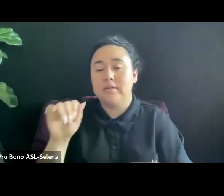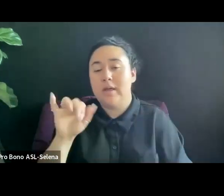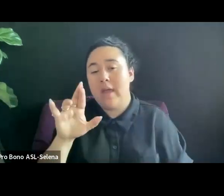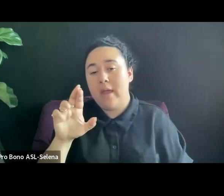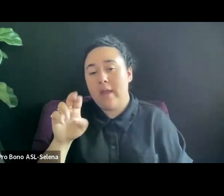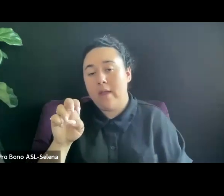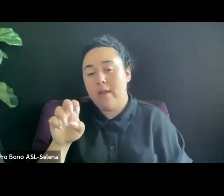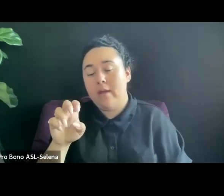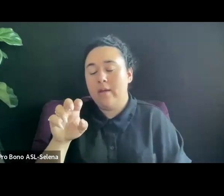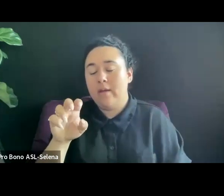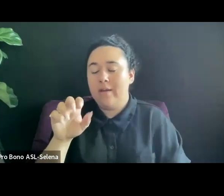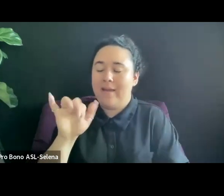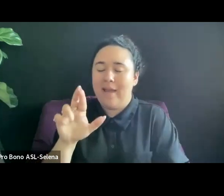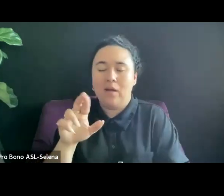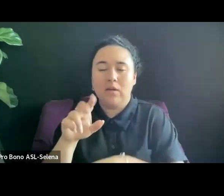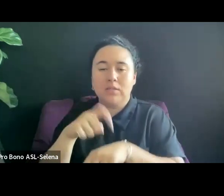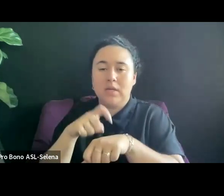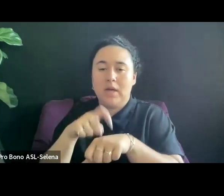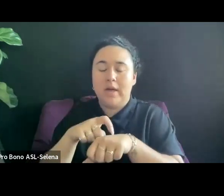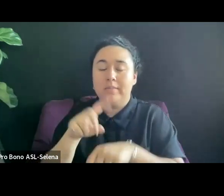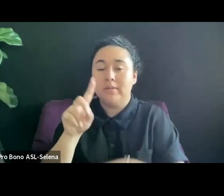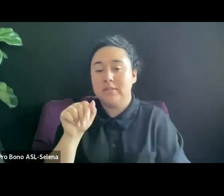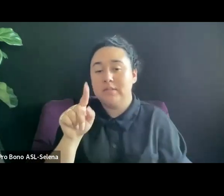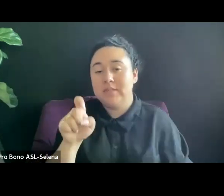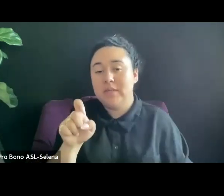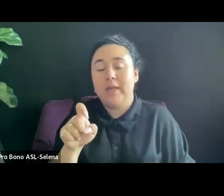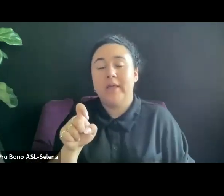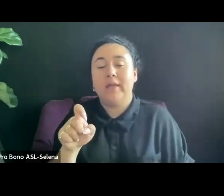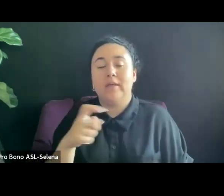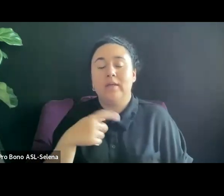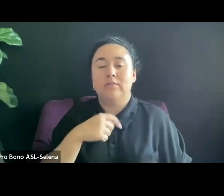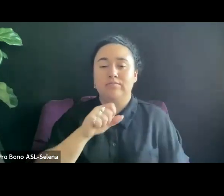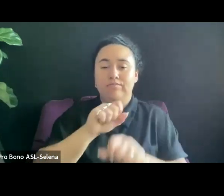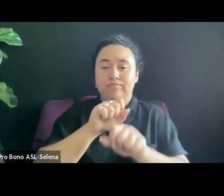EDUCATIONAL DEPARTMENTS AND SUBJECT LIBRARIANS AT UNIVERSITIES TO SUGGEST THEY WATCH IT.